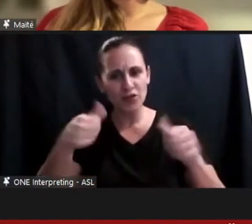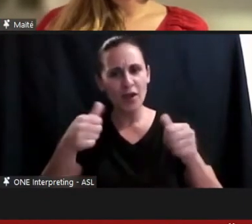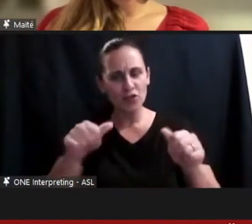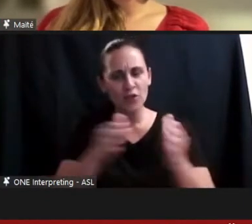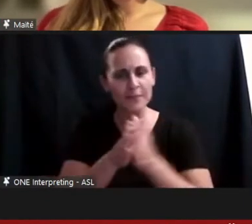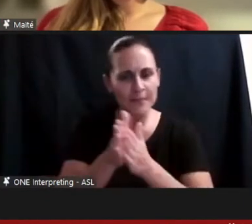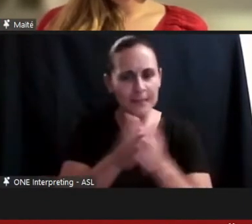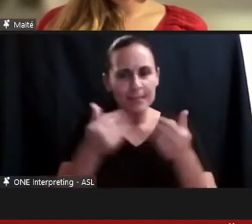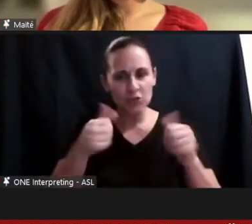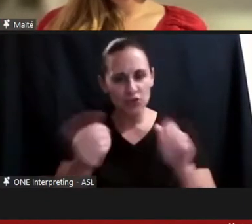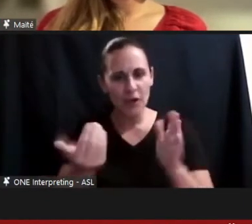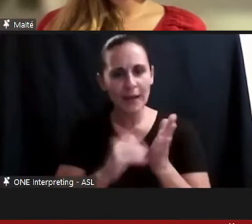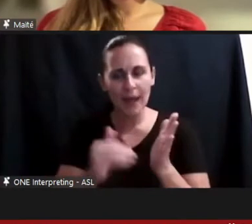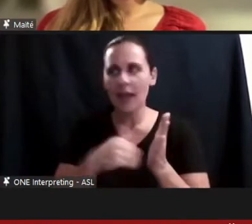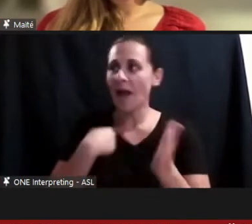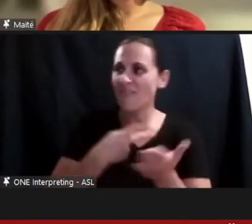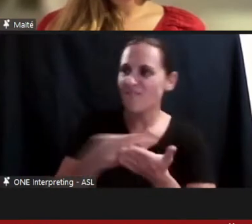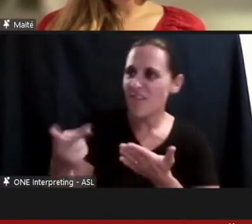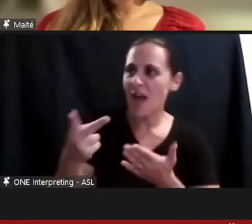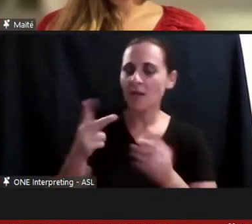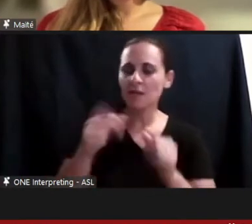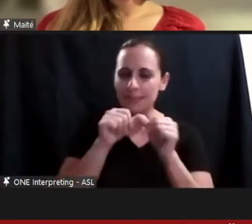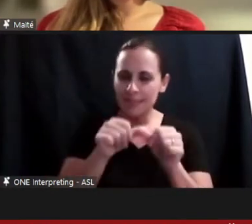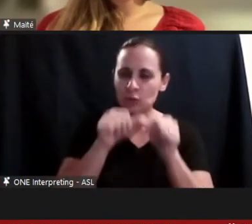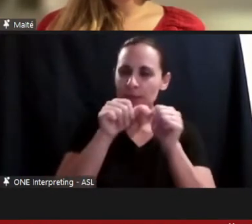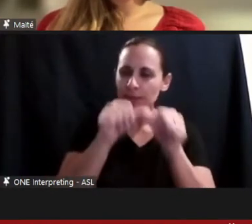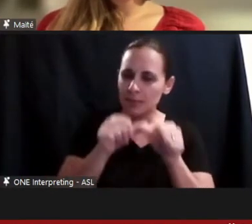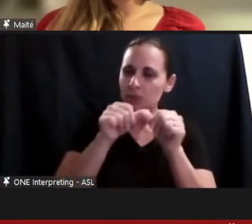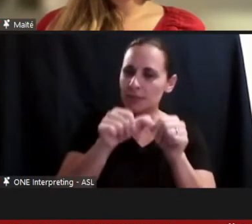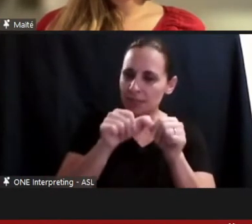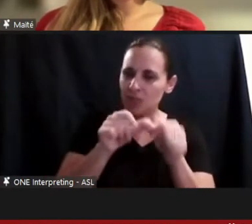we fail, so we need to still work at it until we are back in that perfect state of health.